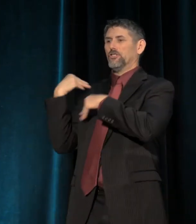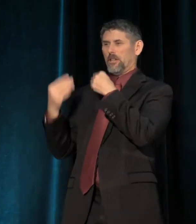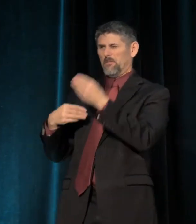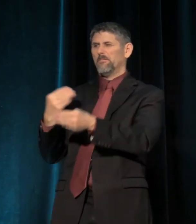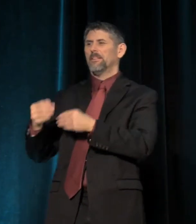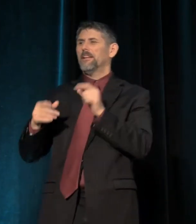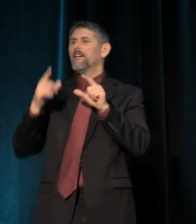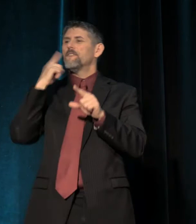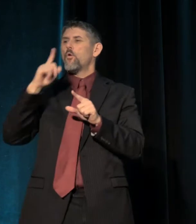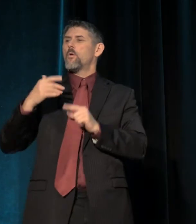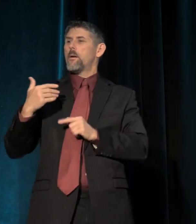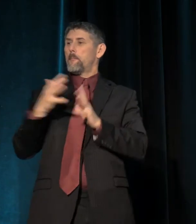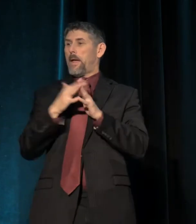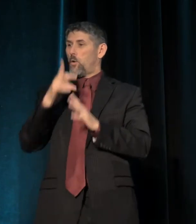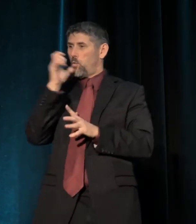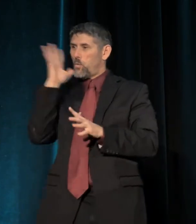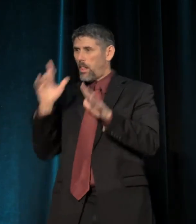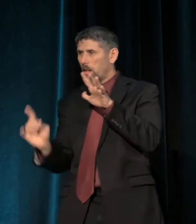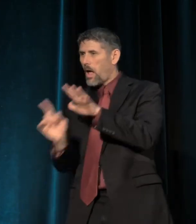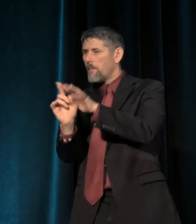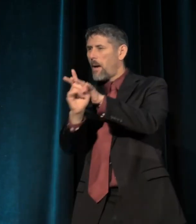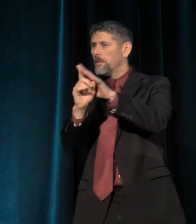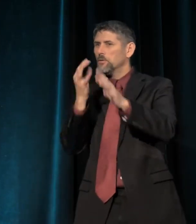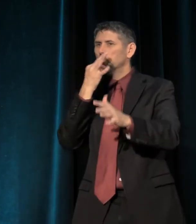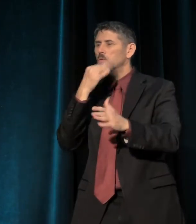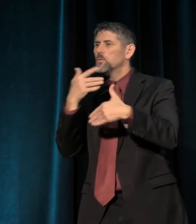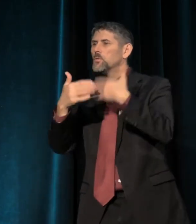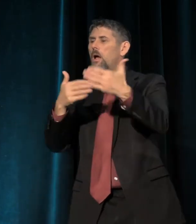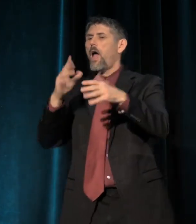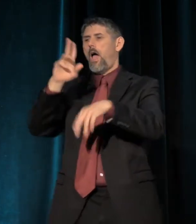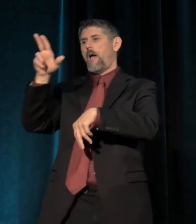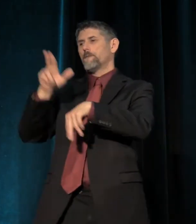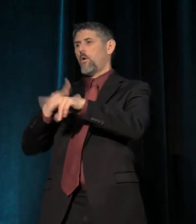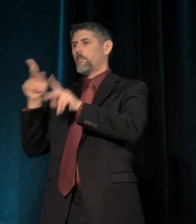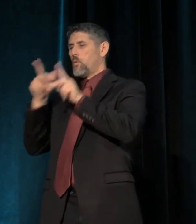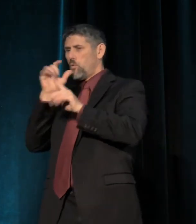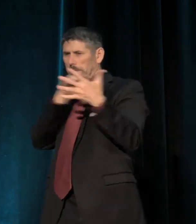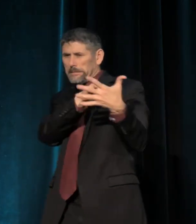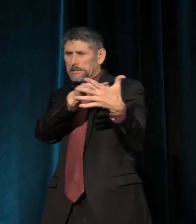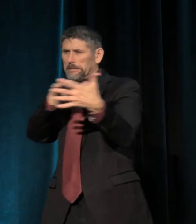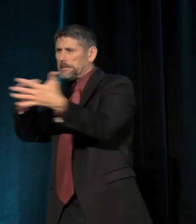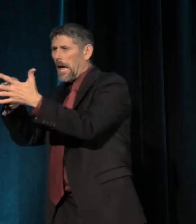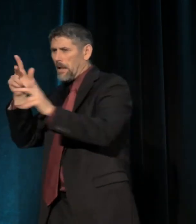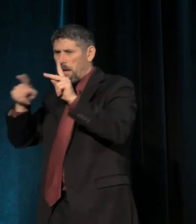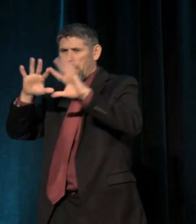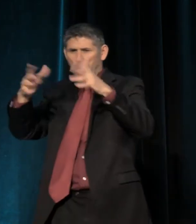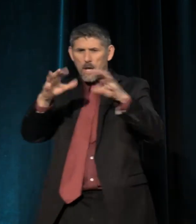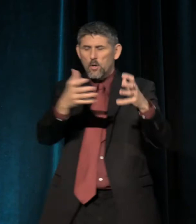of young Americans who are coming up who, of course, demographers say are the most diverse generation the U.S. has ever seen,